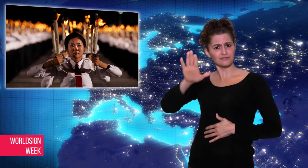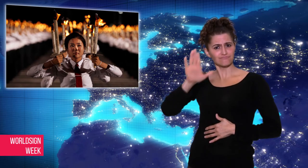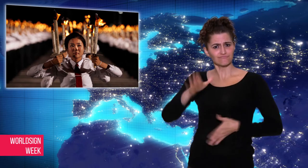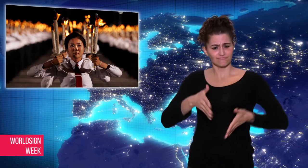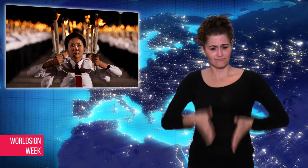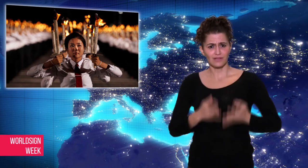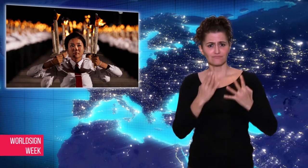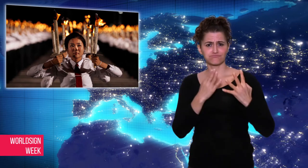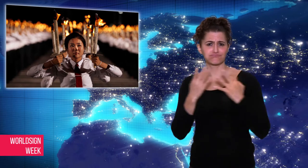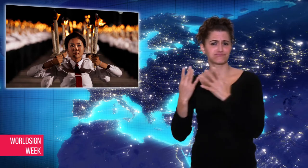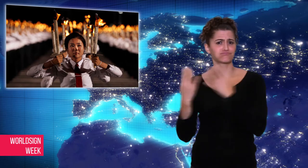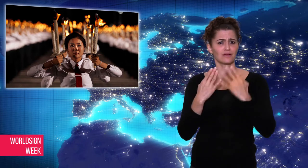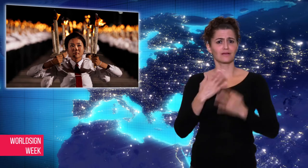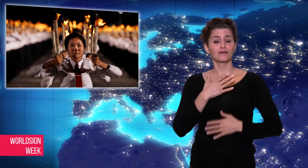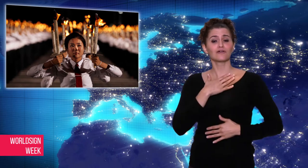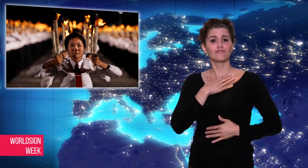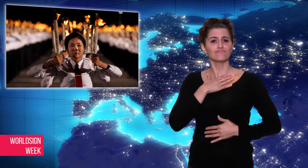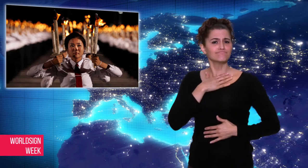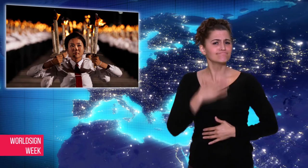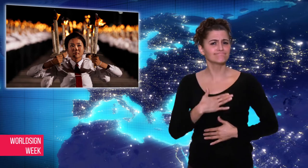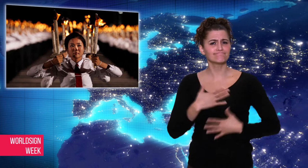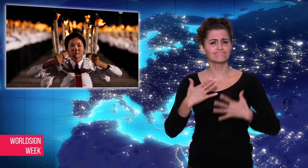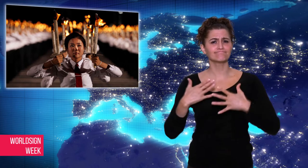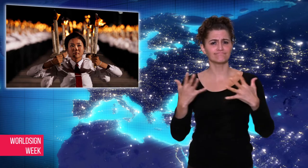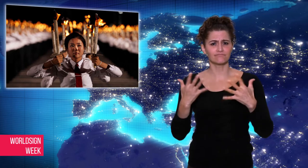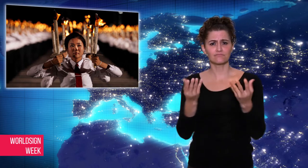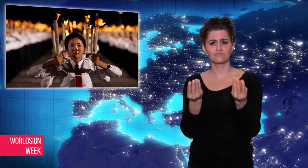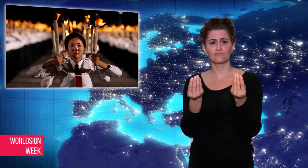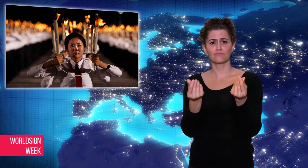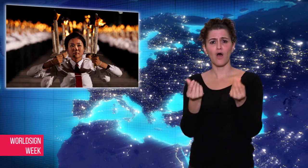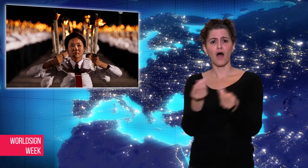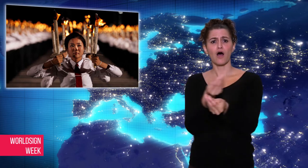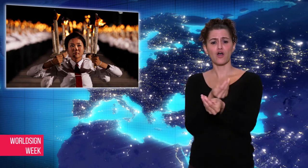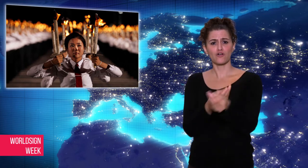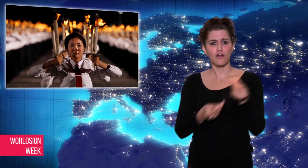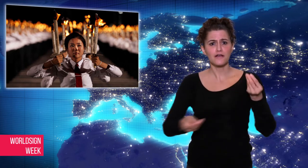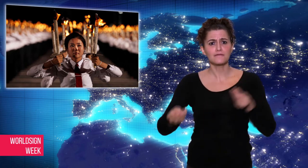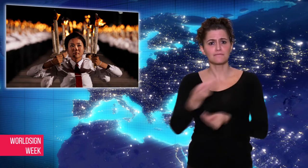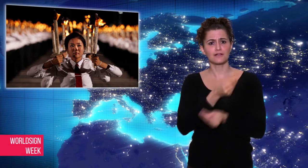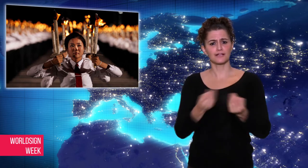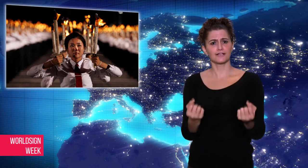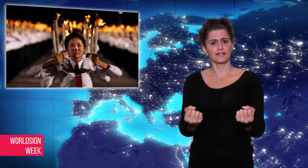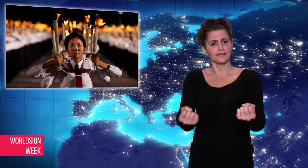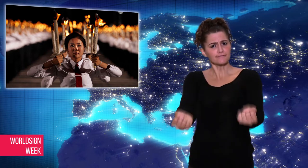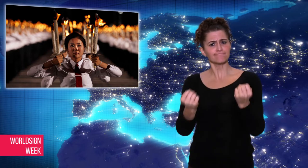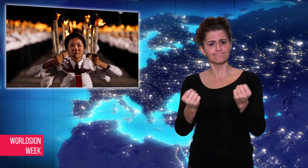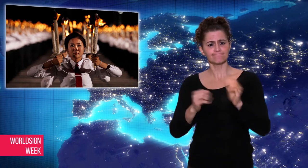Historically, nuclear weapons have